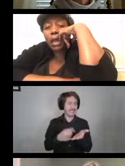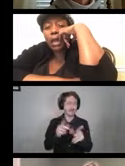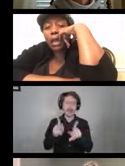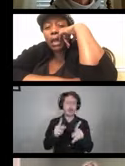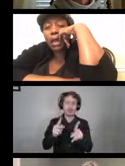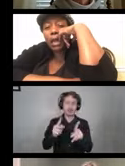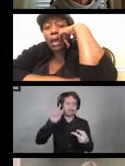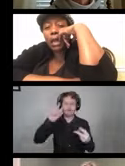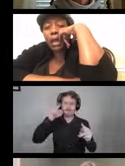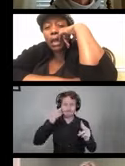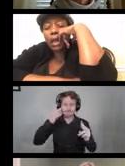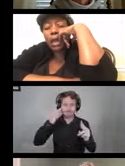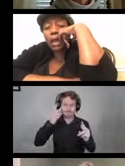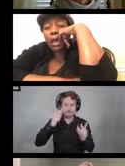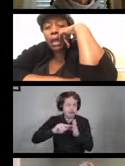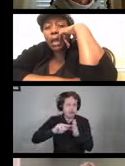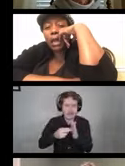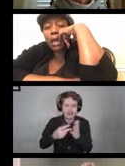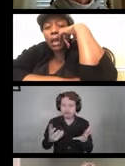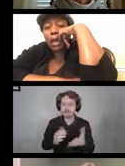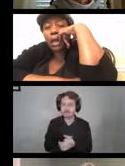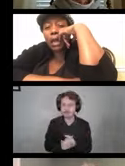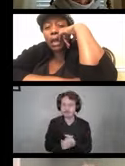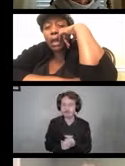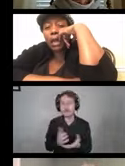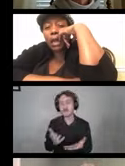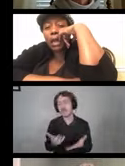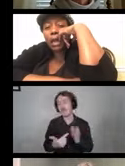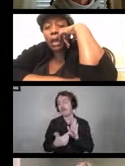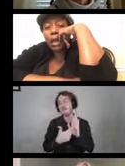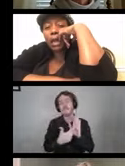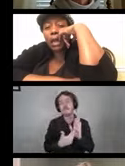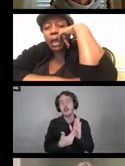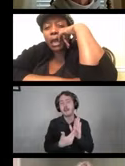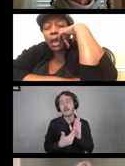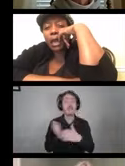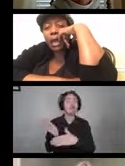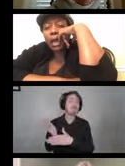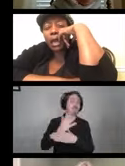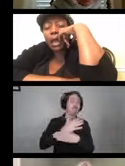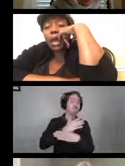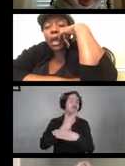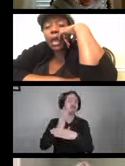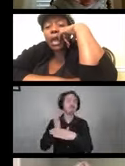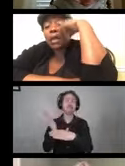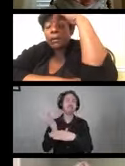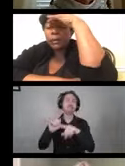what we're talking about. That could be a range of items that are included—